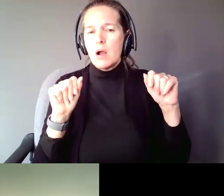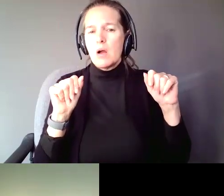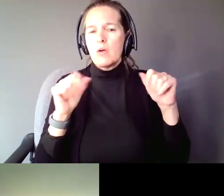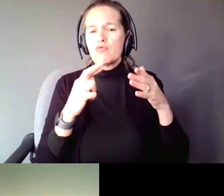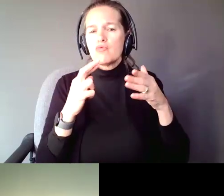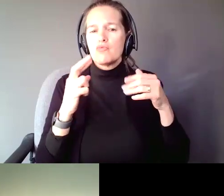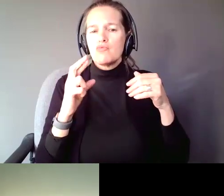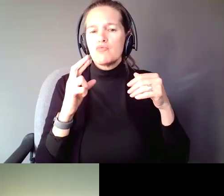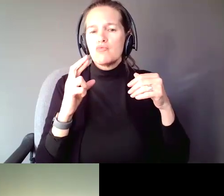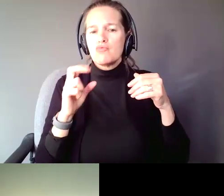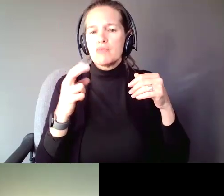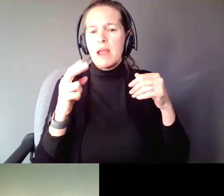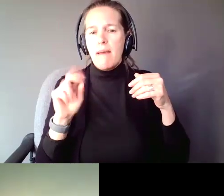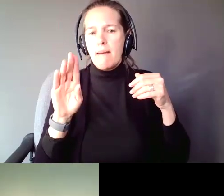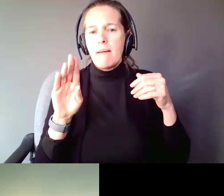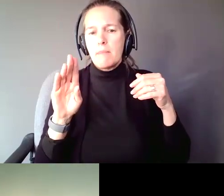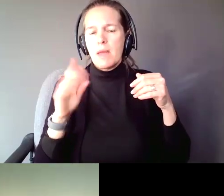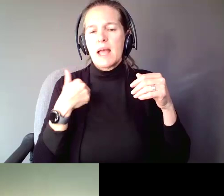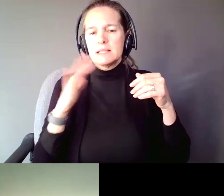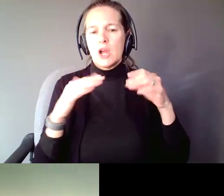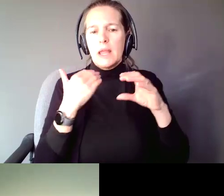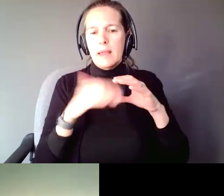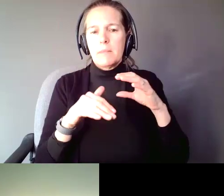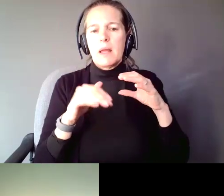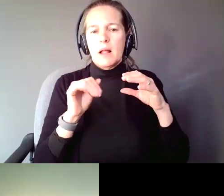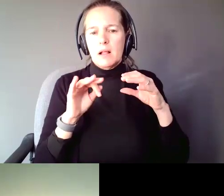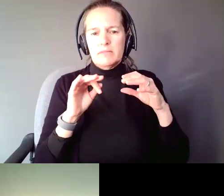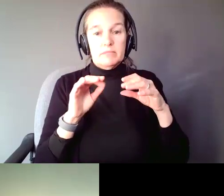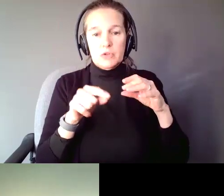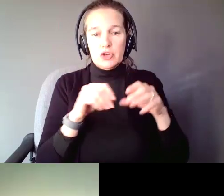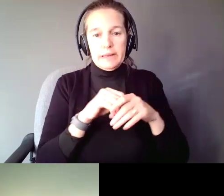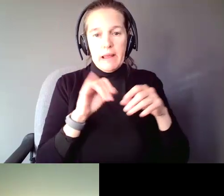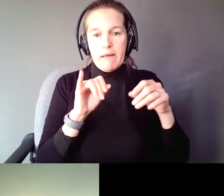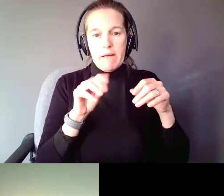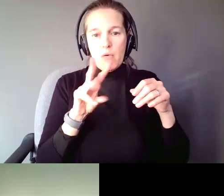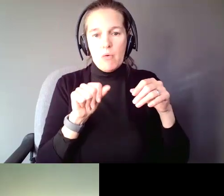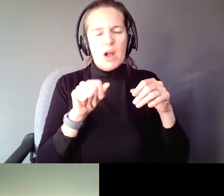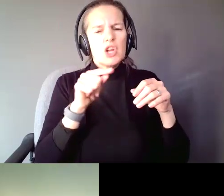their email in there. If you're in Iowa. You did already say out loud